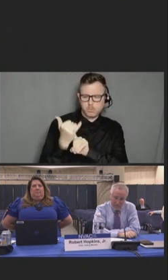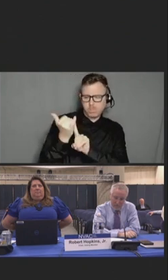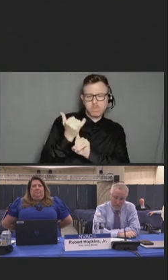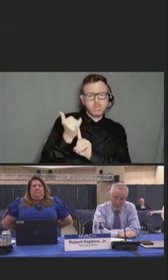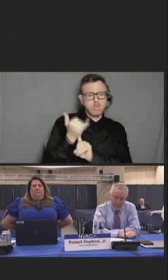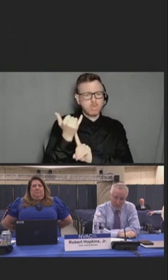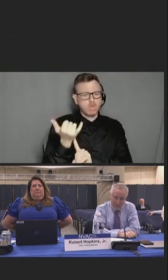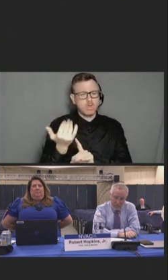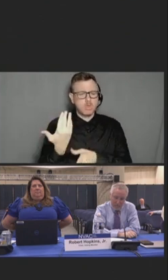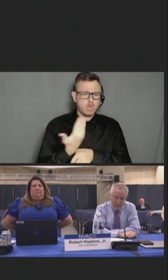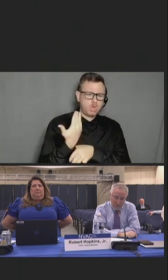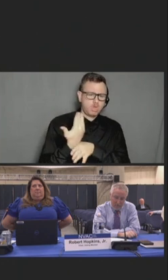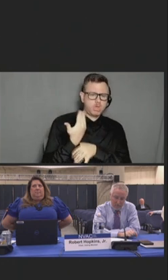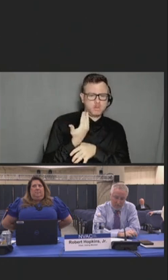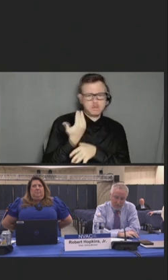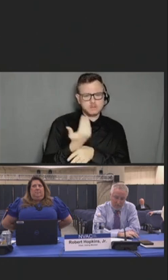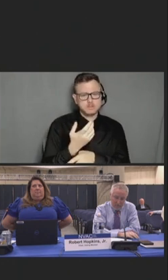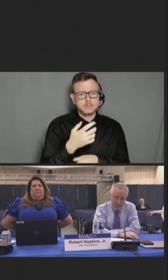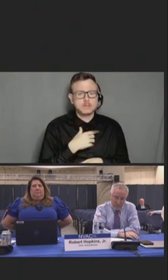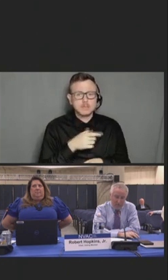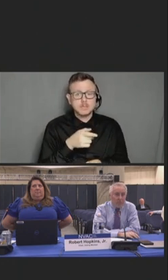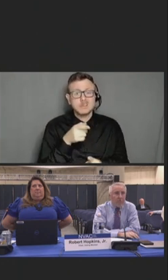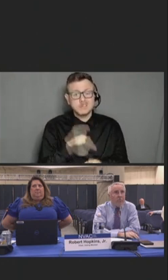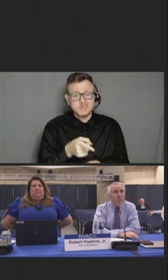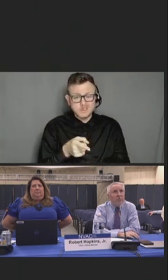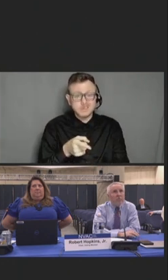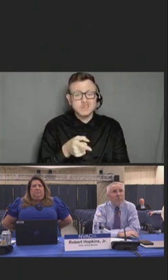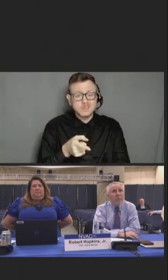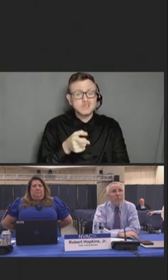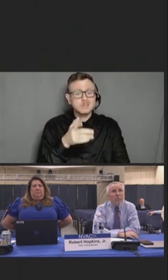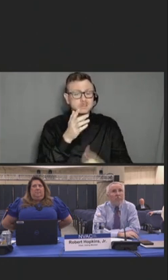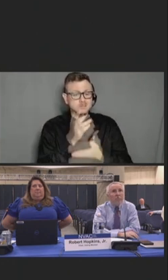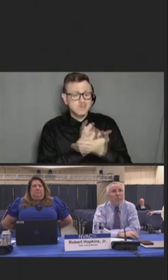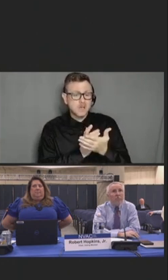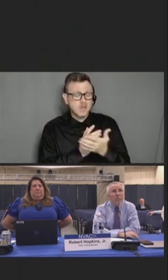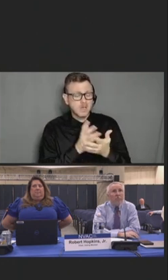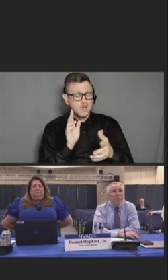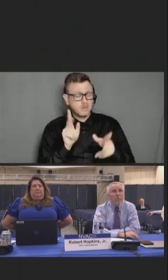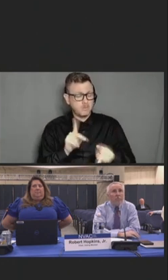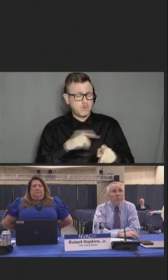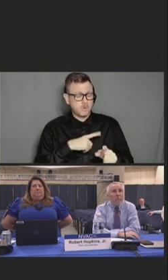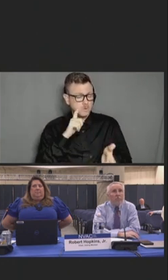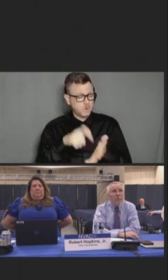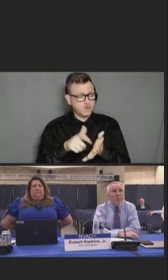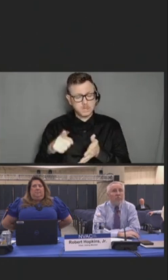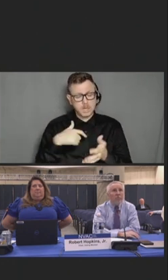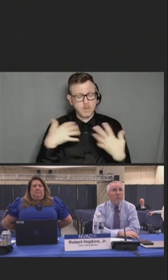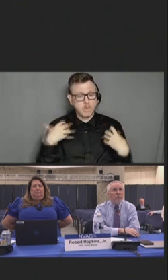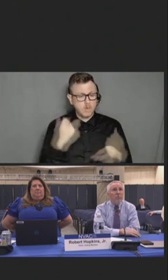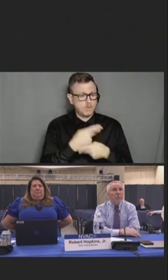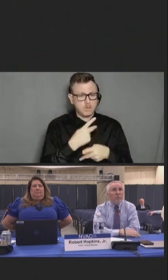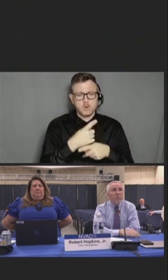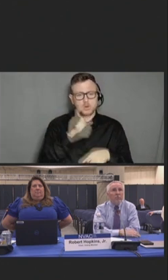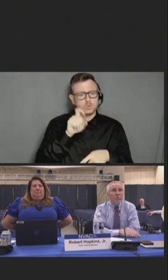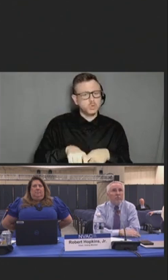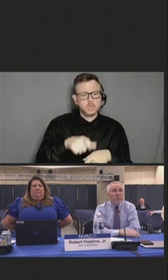Taylor [spelled phonetically] and colleagues note that some members of the general public believe that "healthcare workers should not be allowed to go out in public, should be